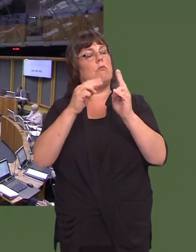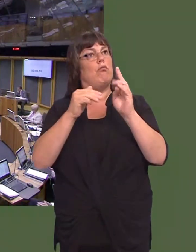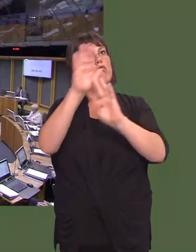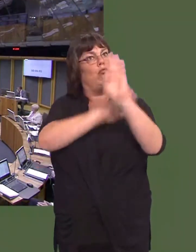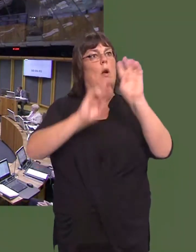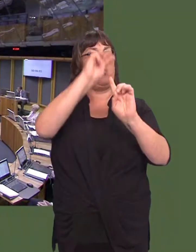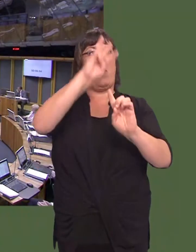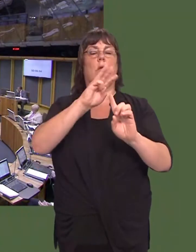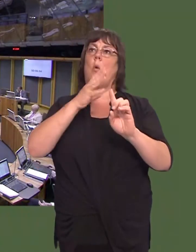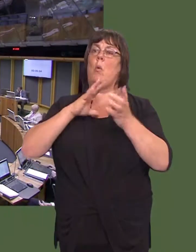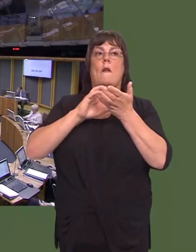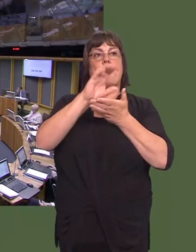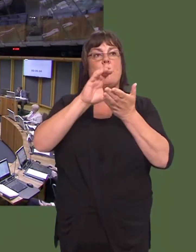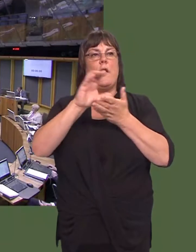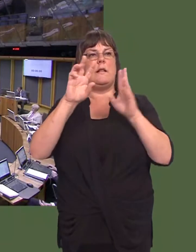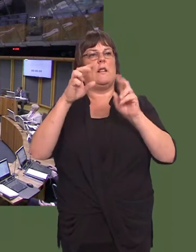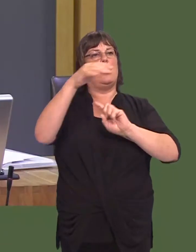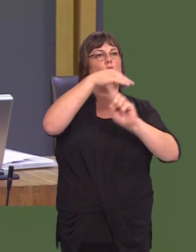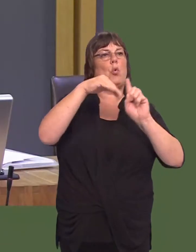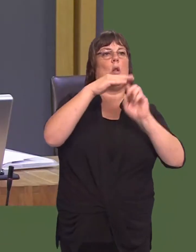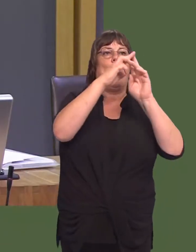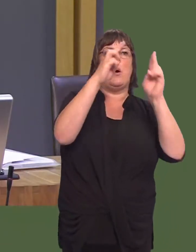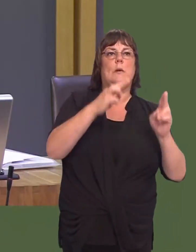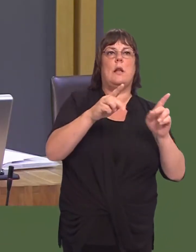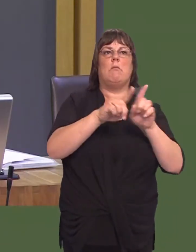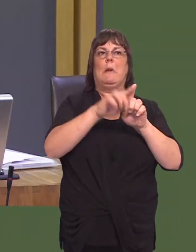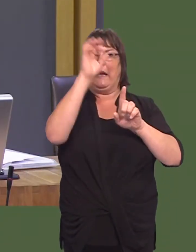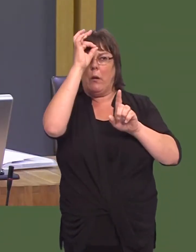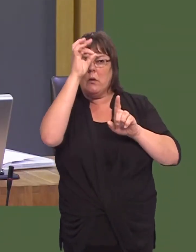We will continue to invest in social housing and affordable home ownership.